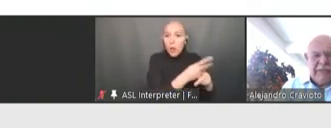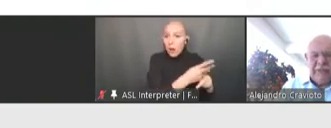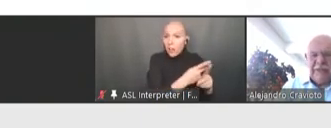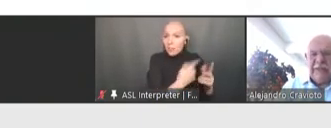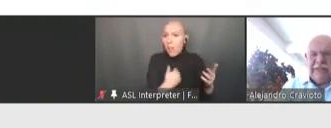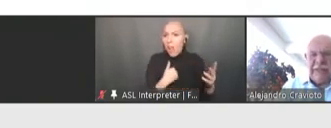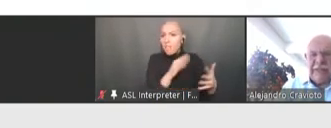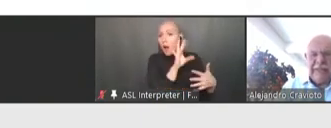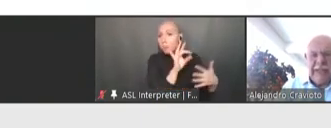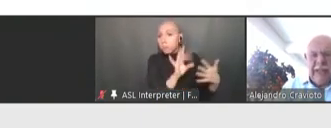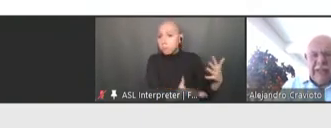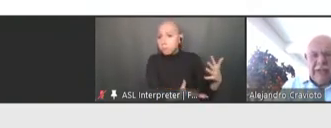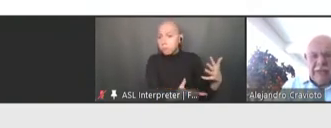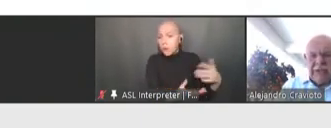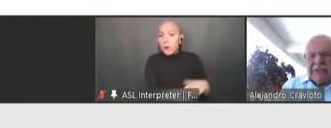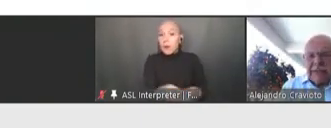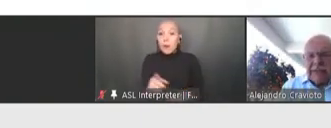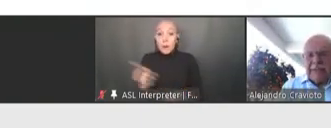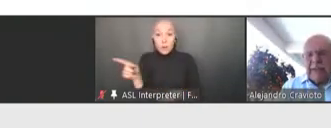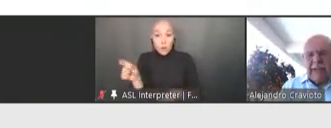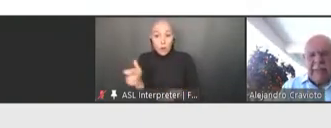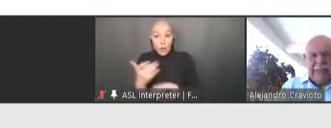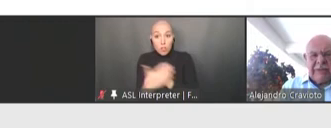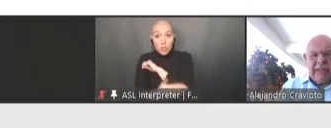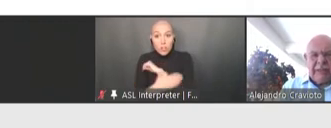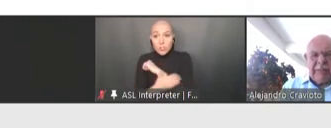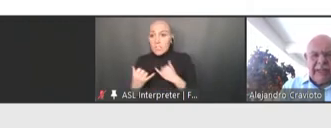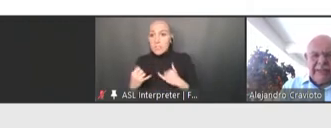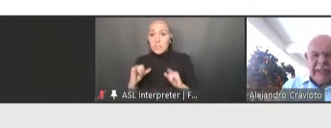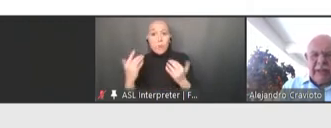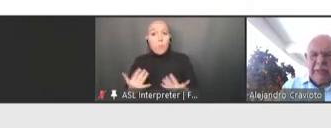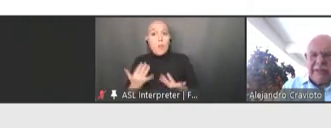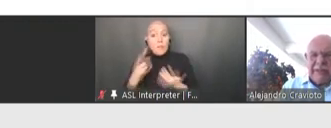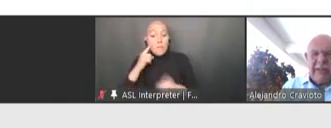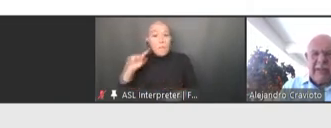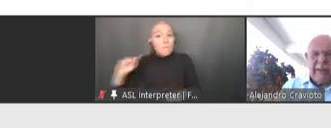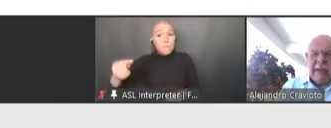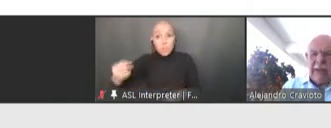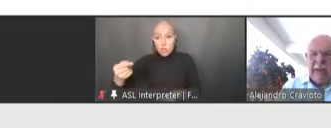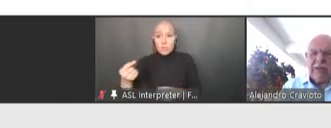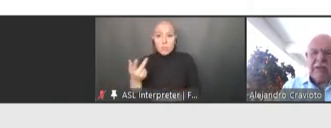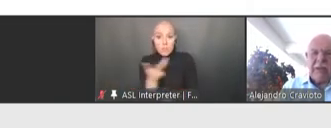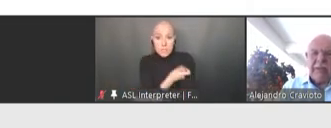first vaccines through the systems that have been set in place. And we still have a large number of